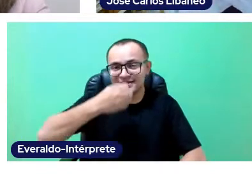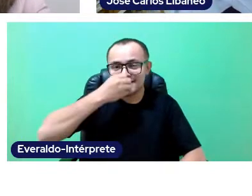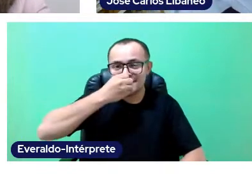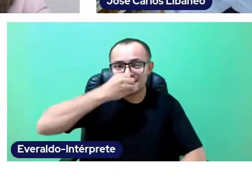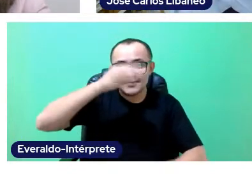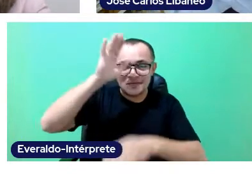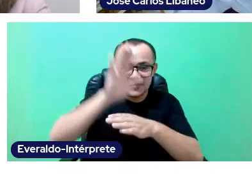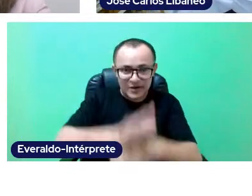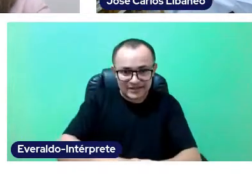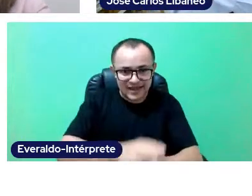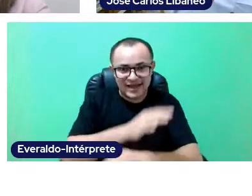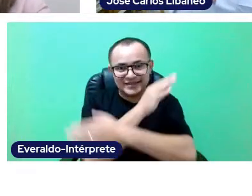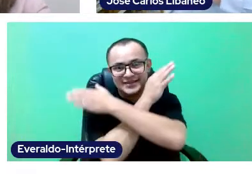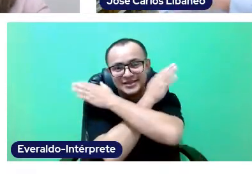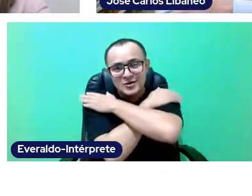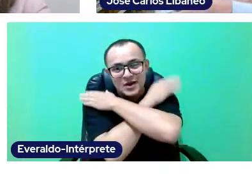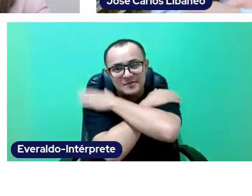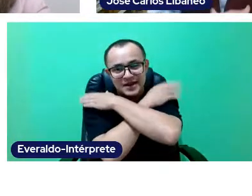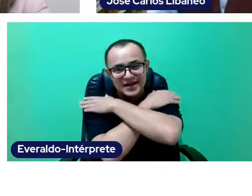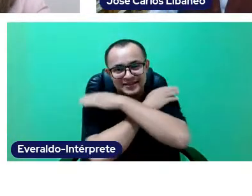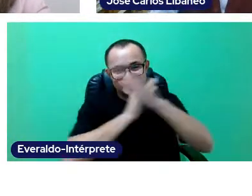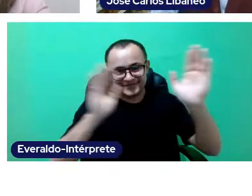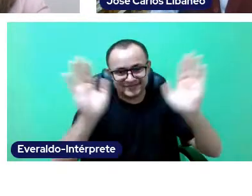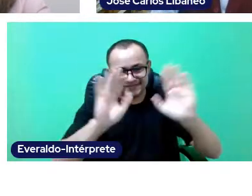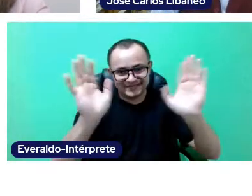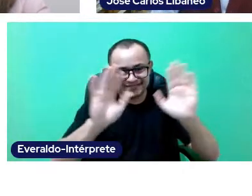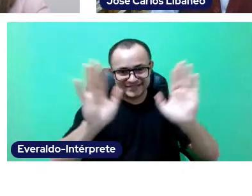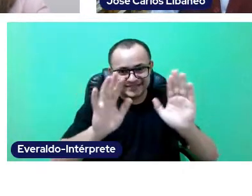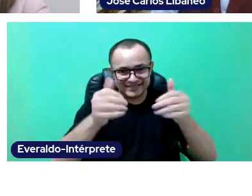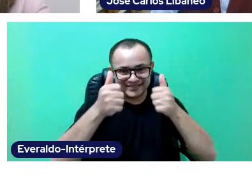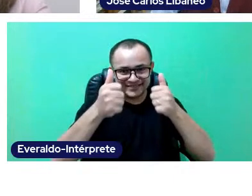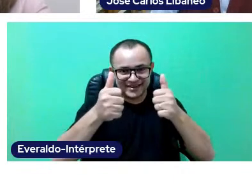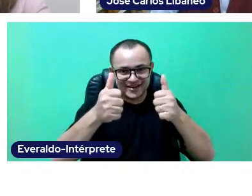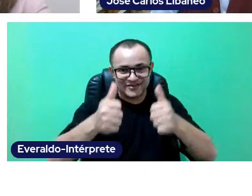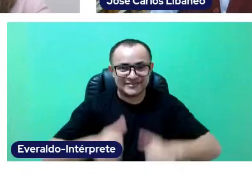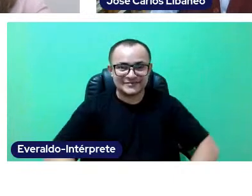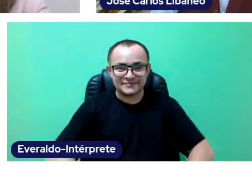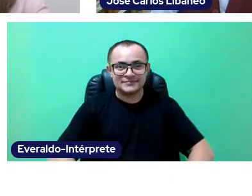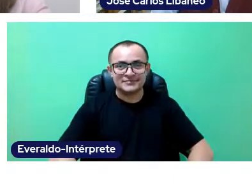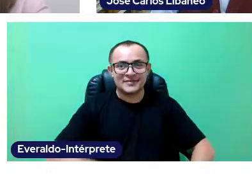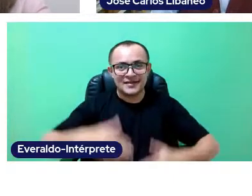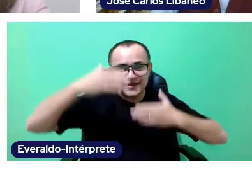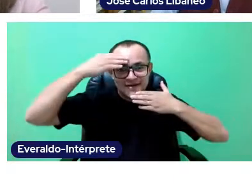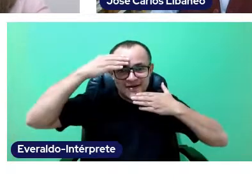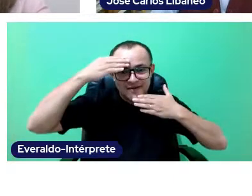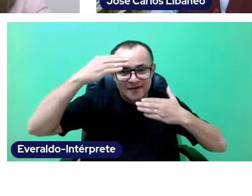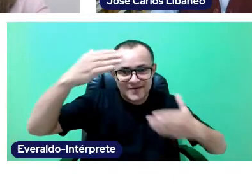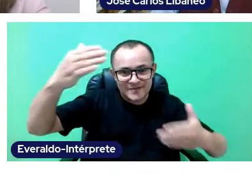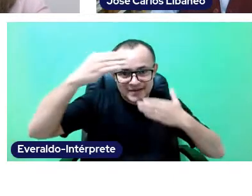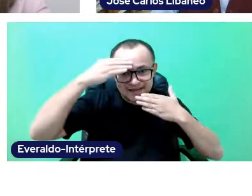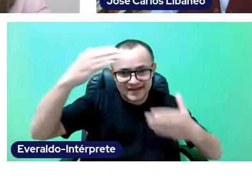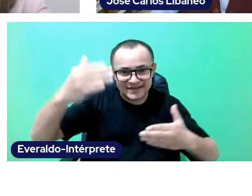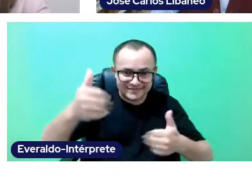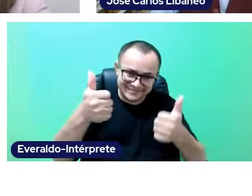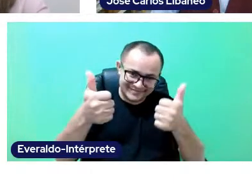(parting wishes)